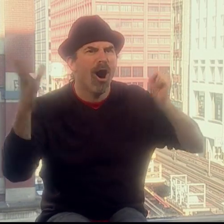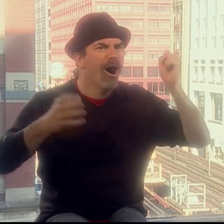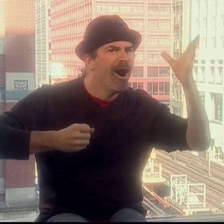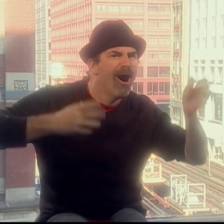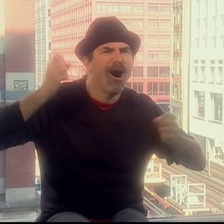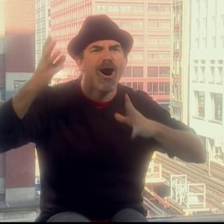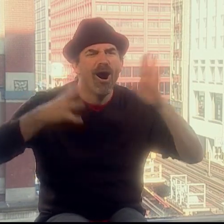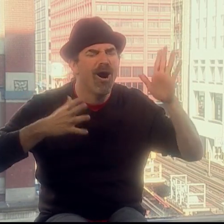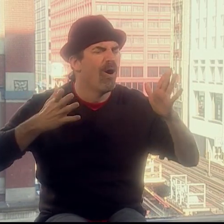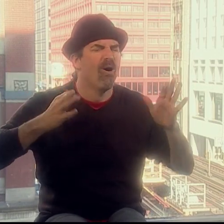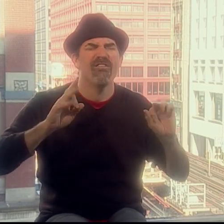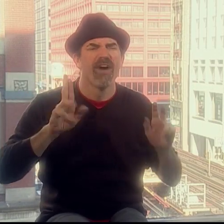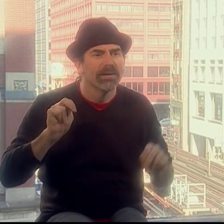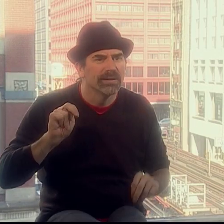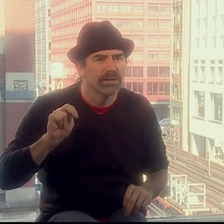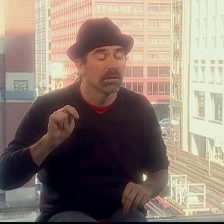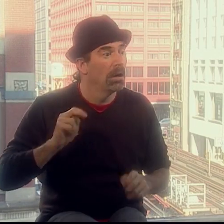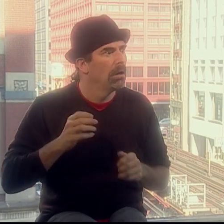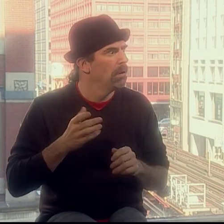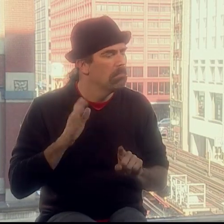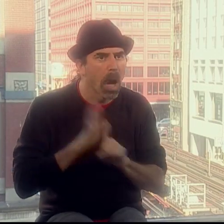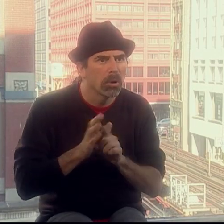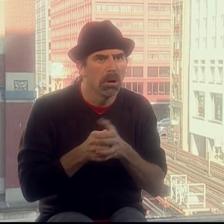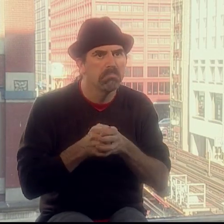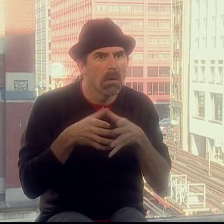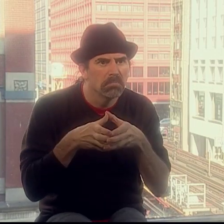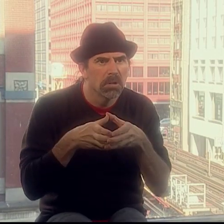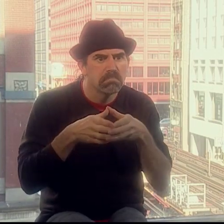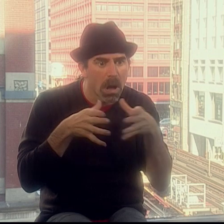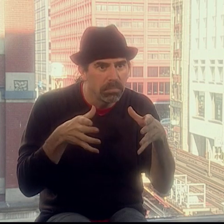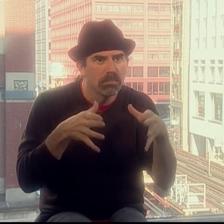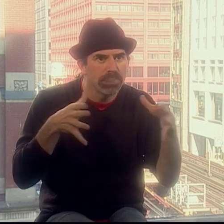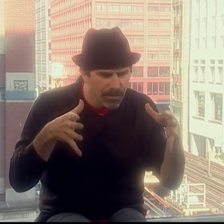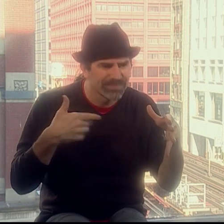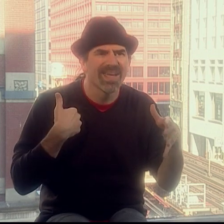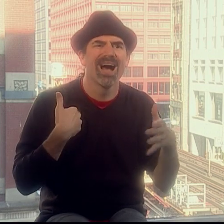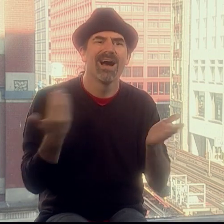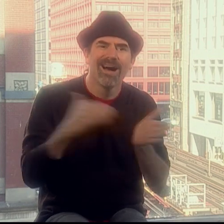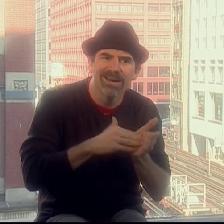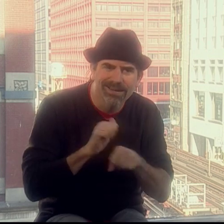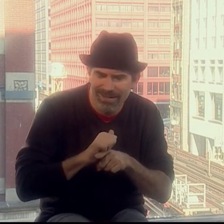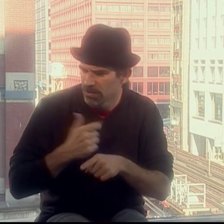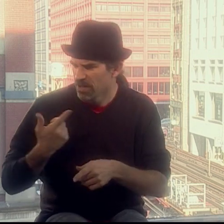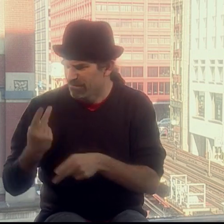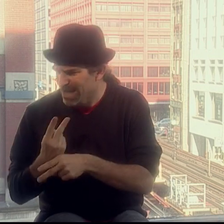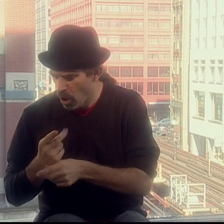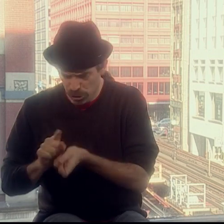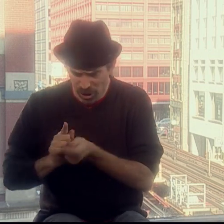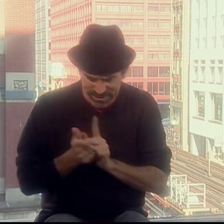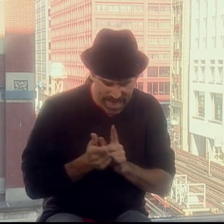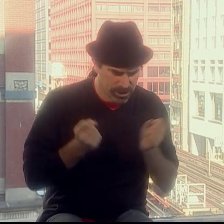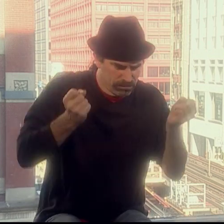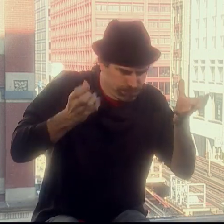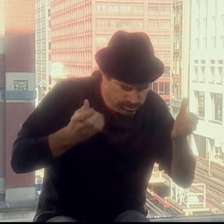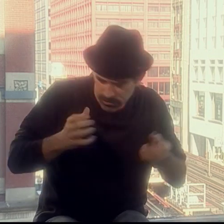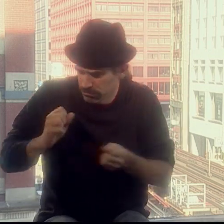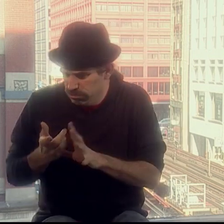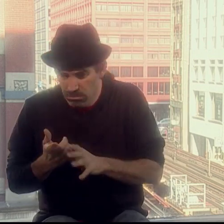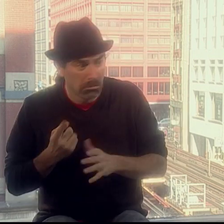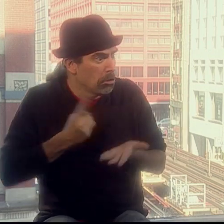trying to figure out how to sign these things. And it was so much fun and it started to get popular, and more and more people started coming.